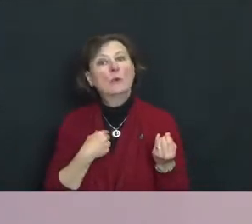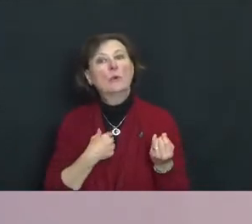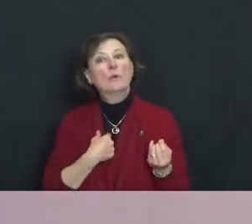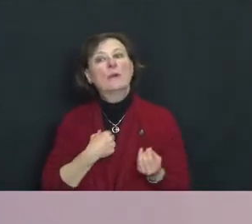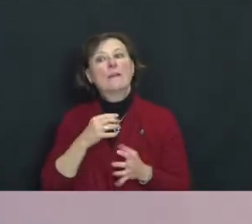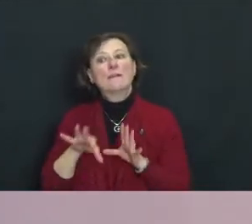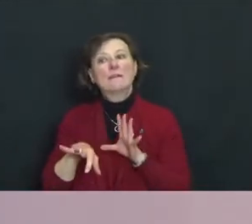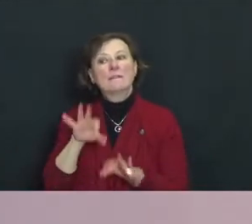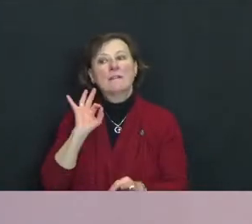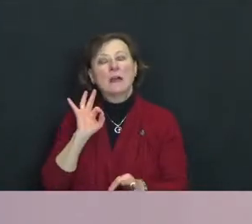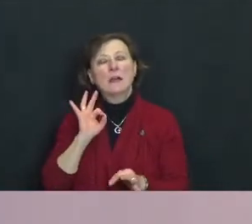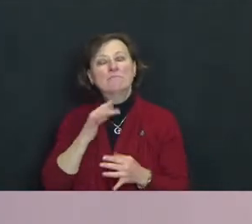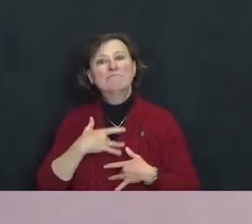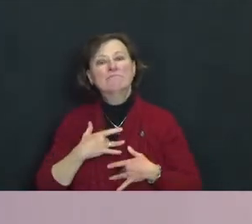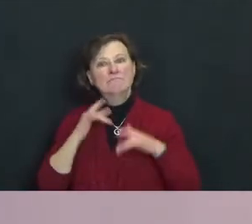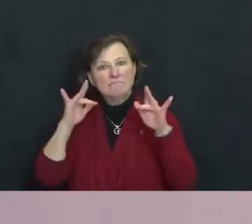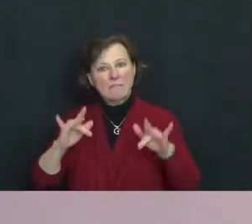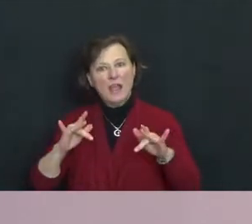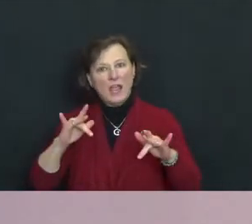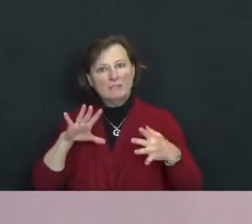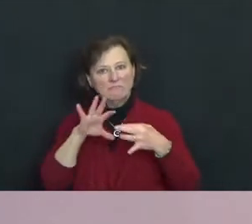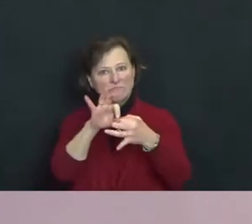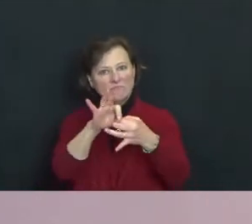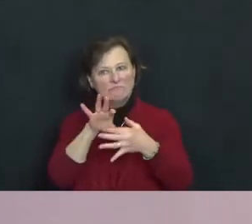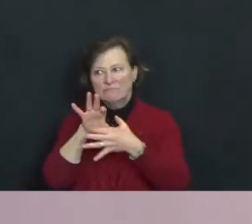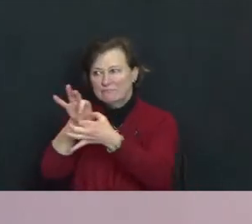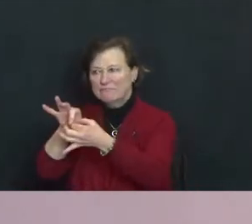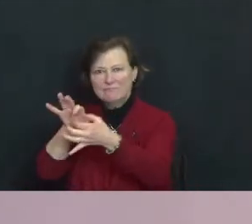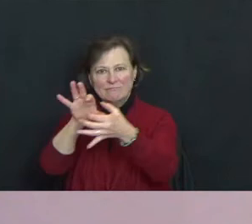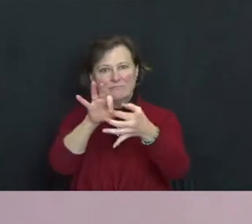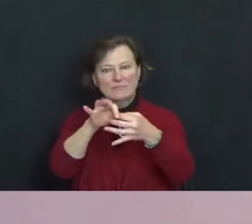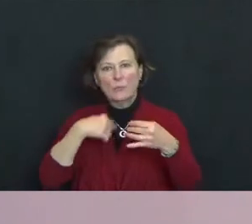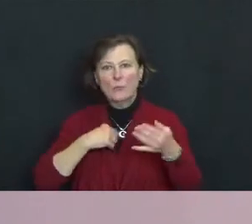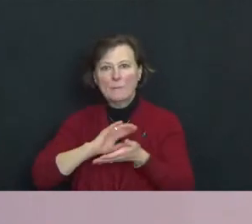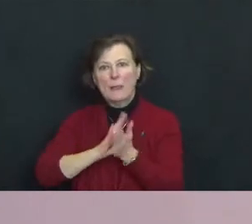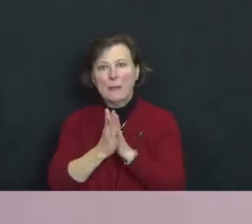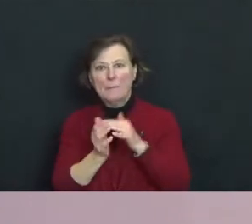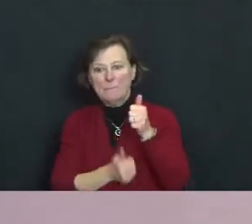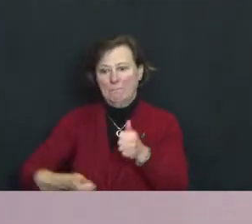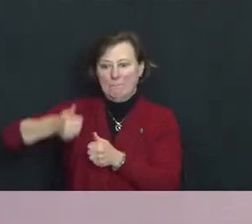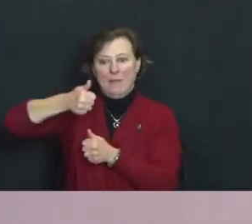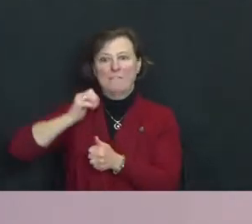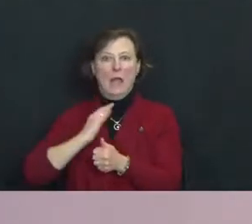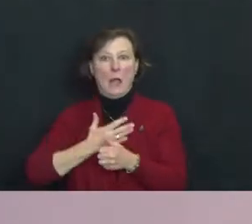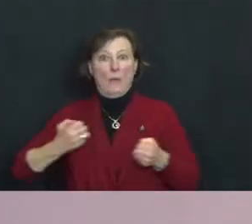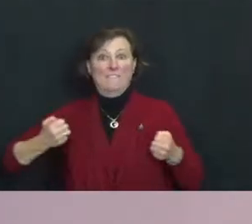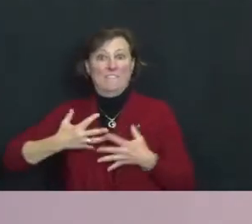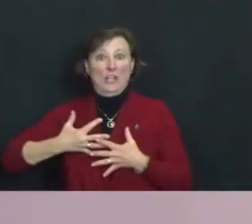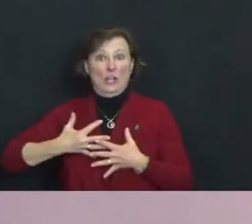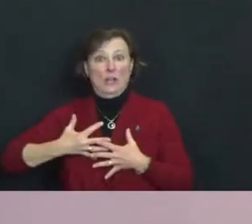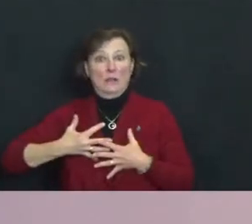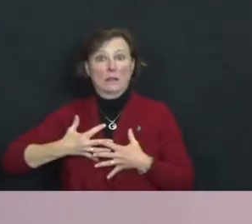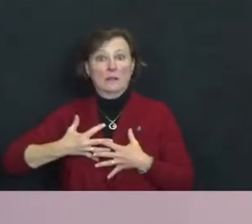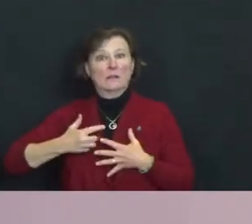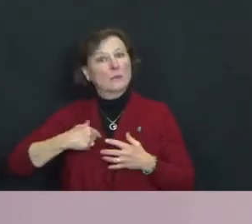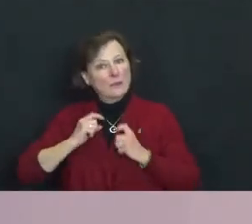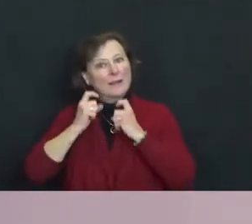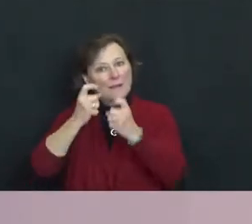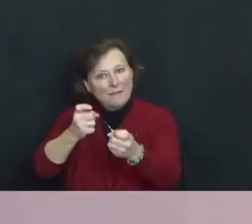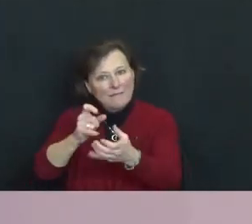connections that lift us above our fears. We give that gift to one another.